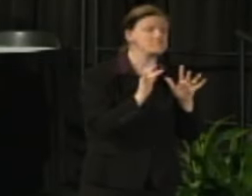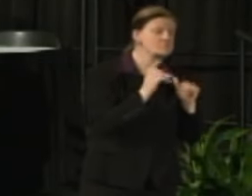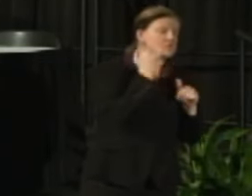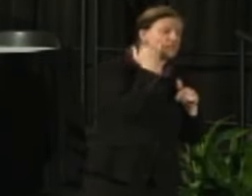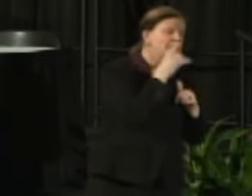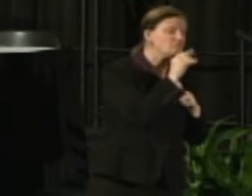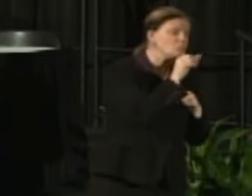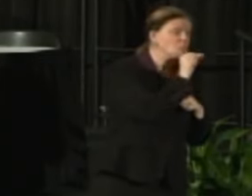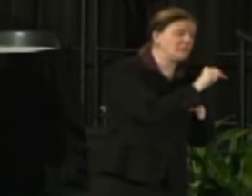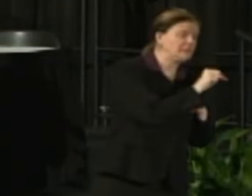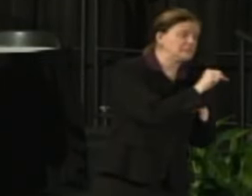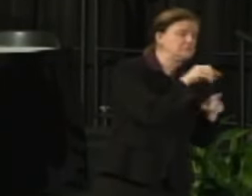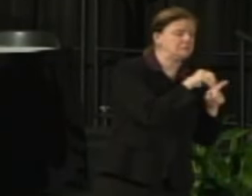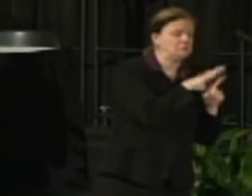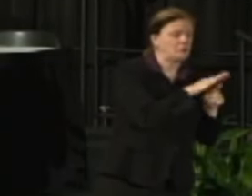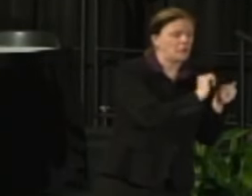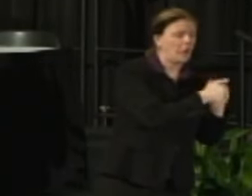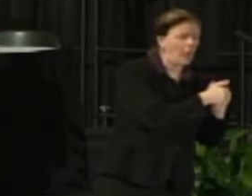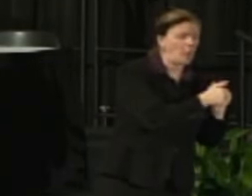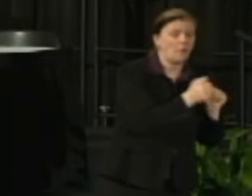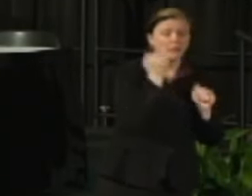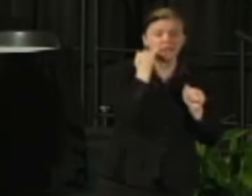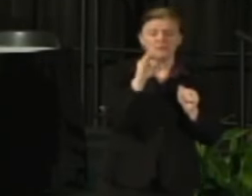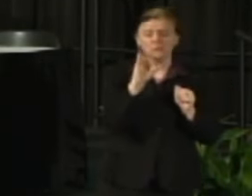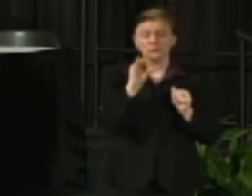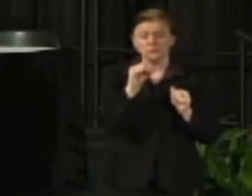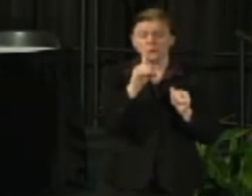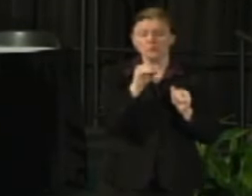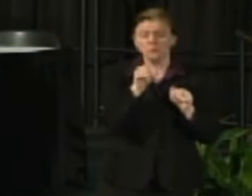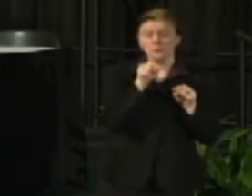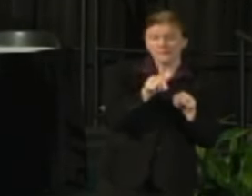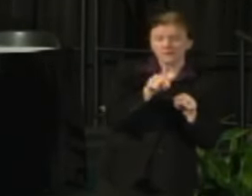and recommend strategies for the short-term, medium and long-term.